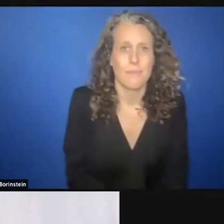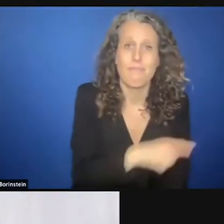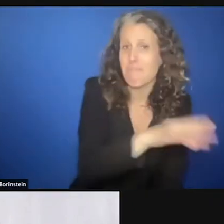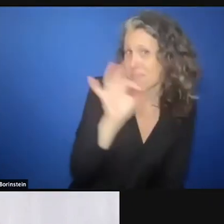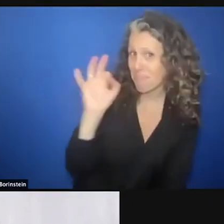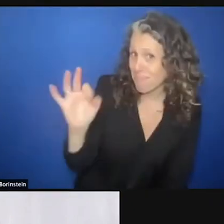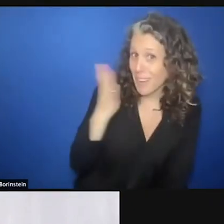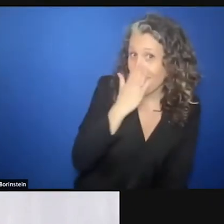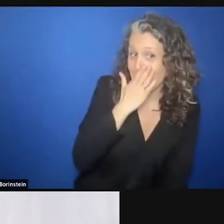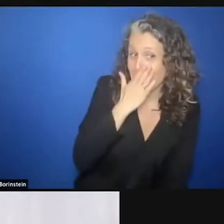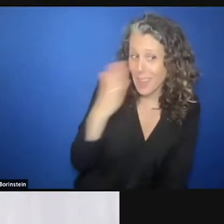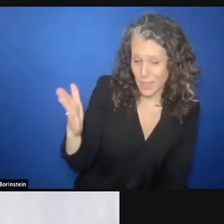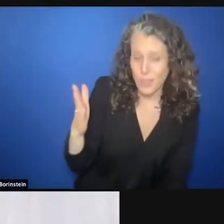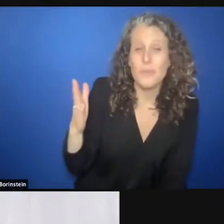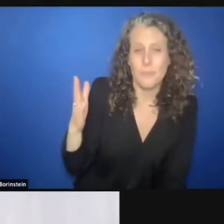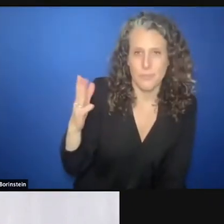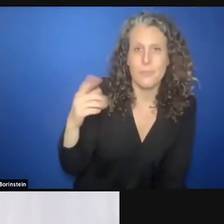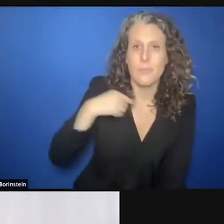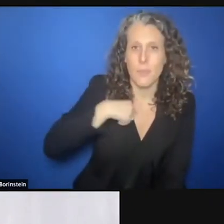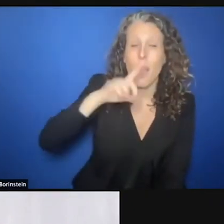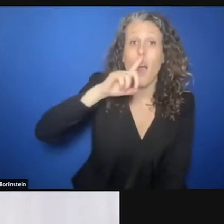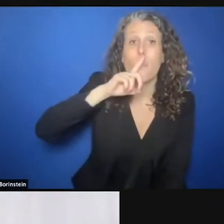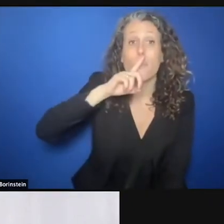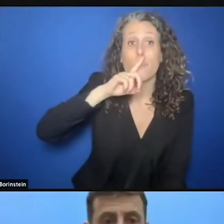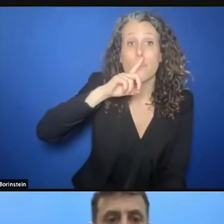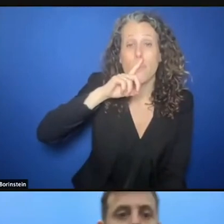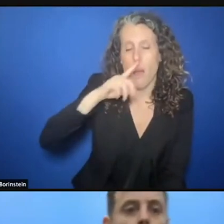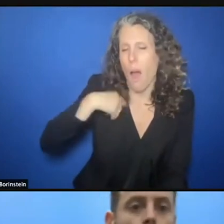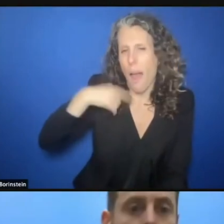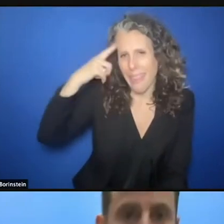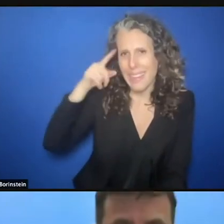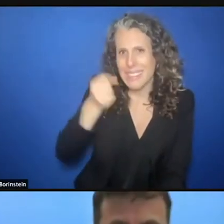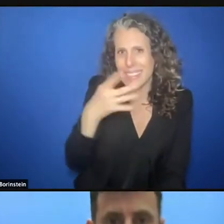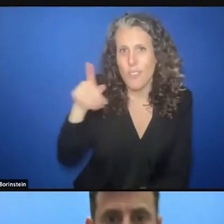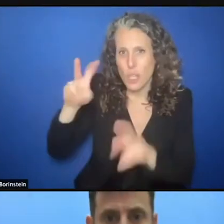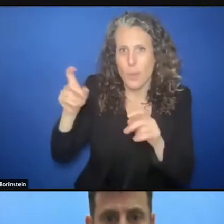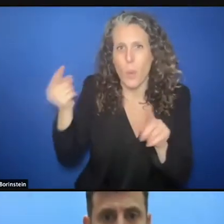sure those are themes which we will return to. And let me say to all the panelists by the way.